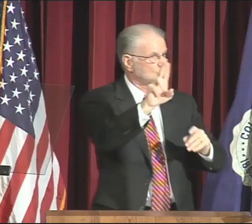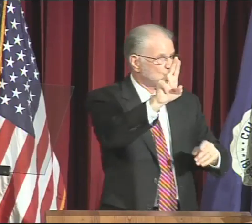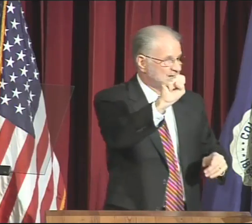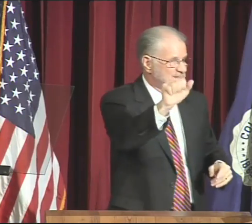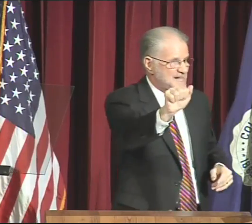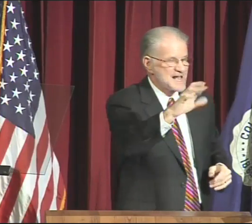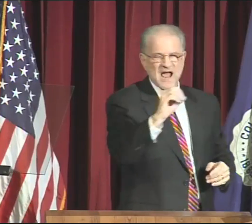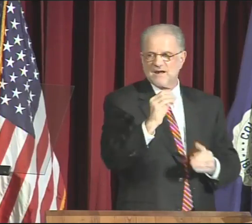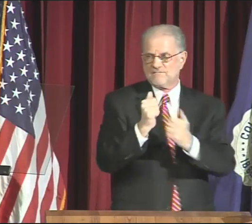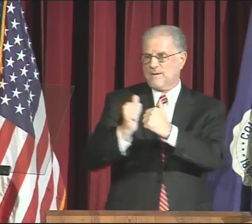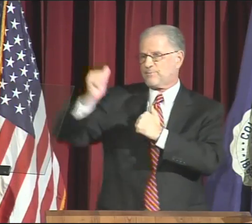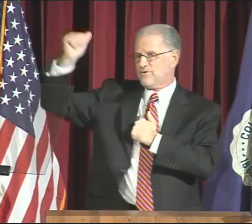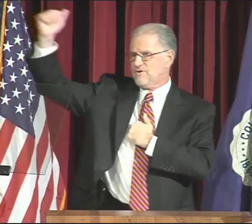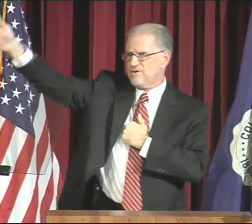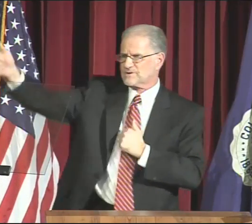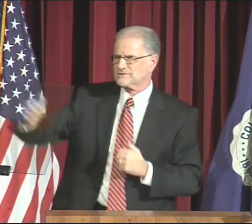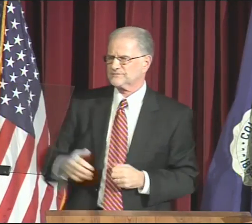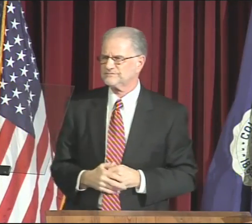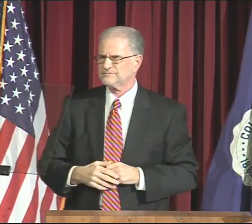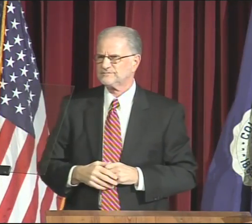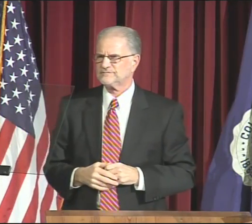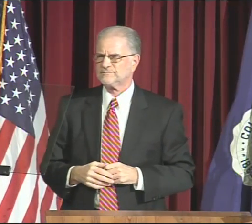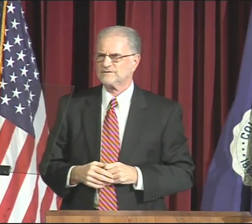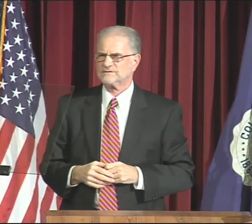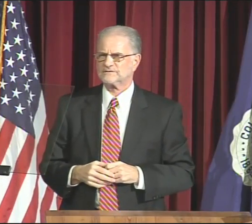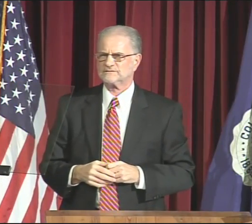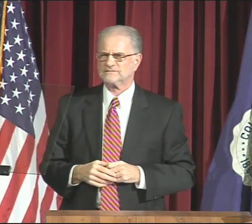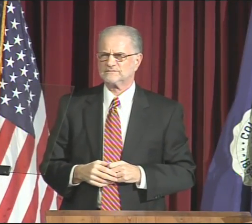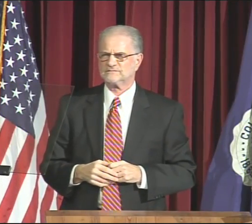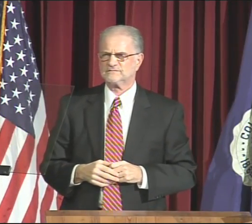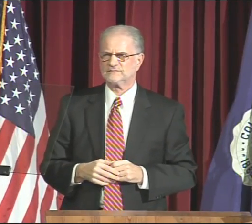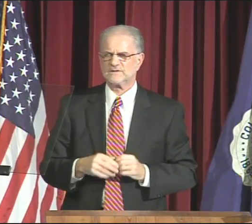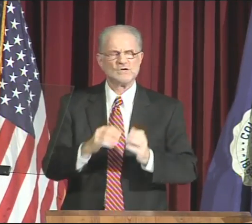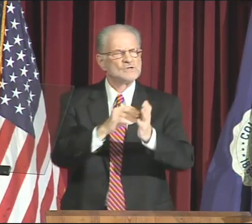and Hard-of-Hearing children in the USA and abroad.